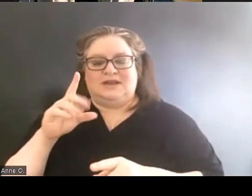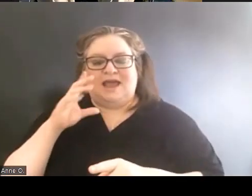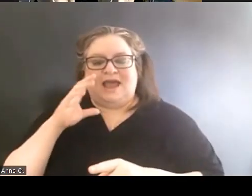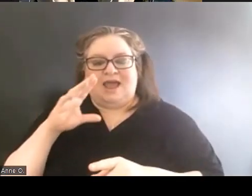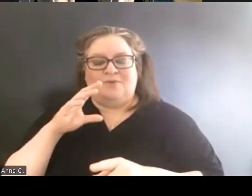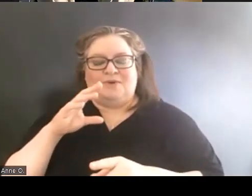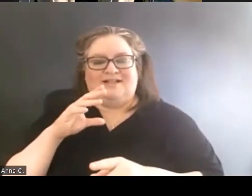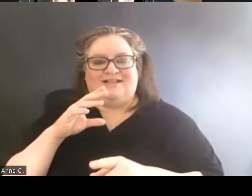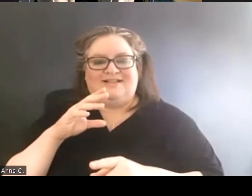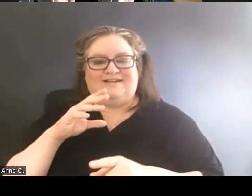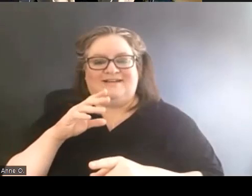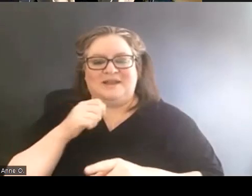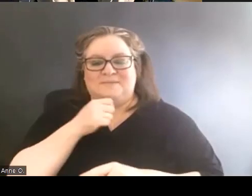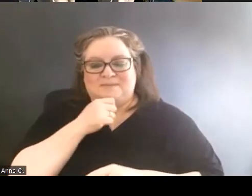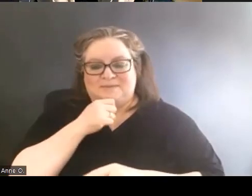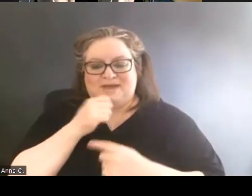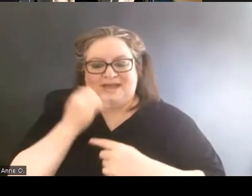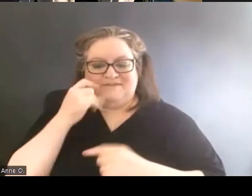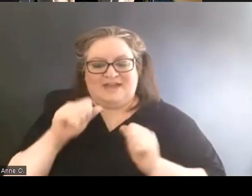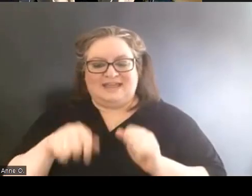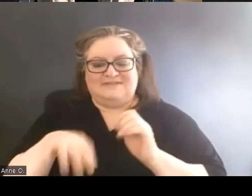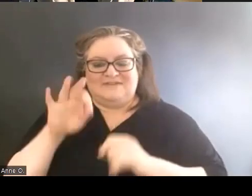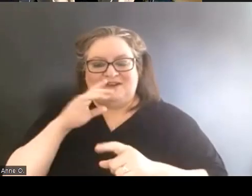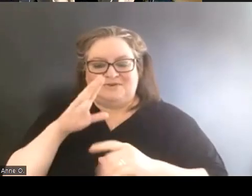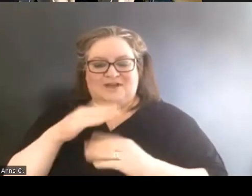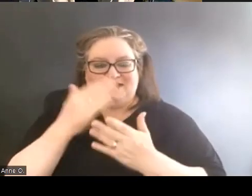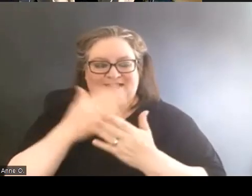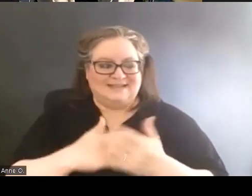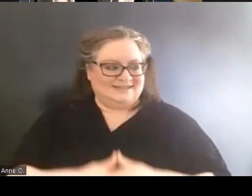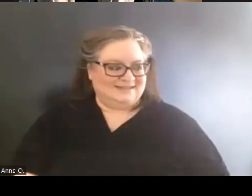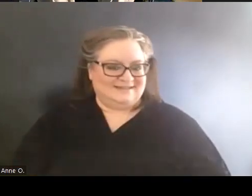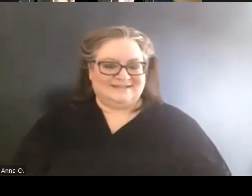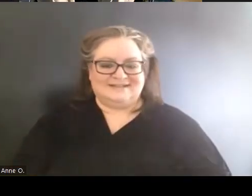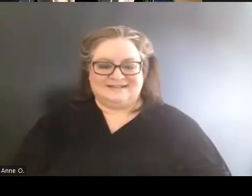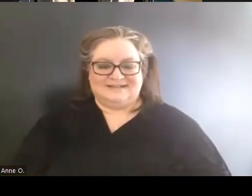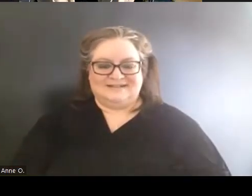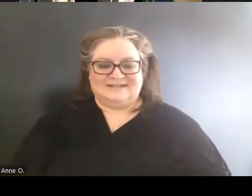if I can find you on the list. Okay. I think you might have to confirm it.